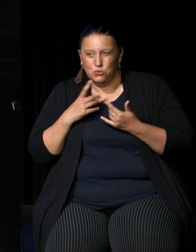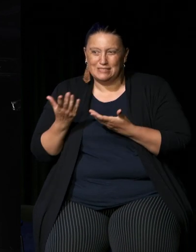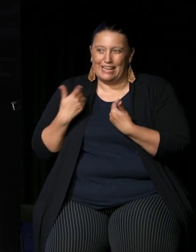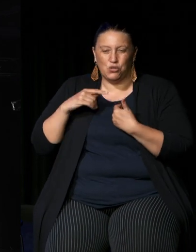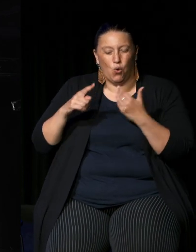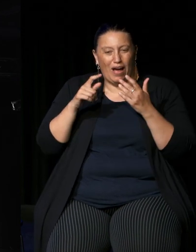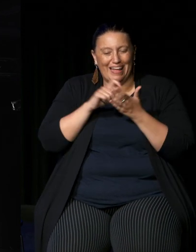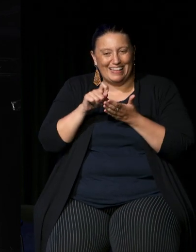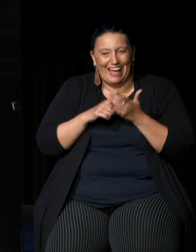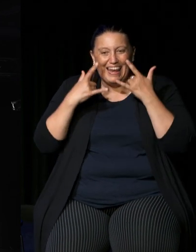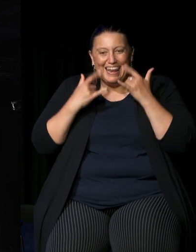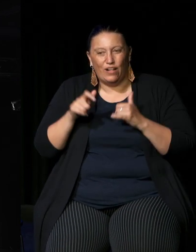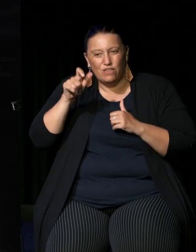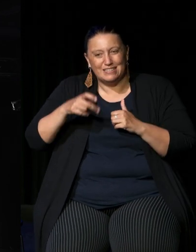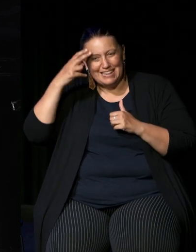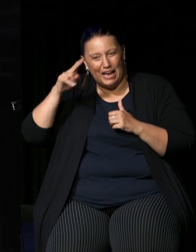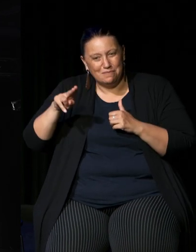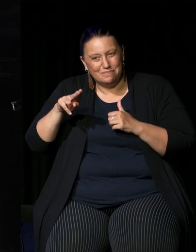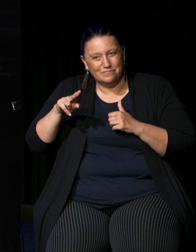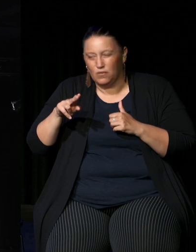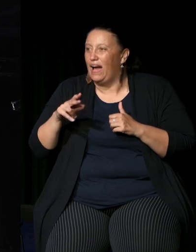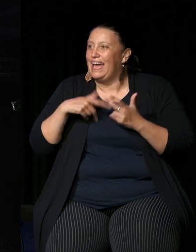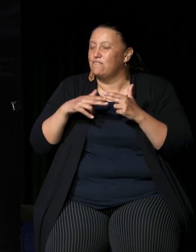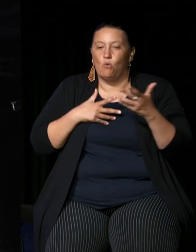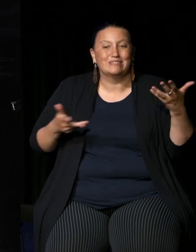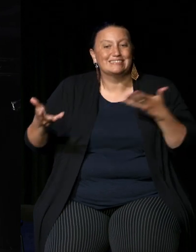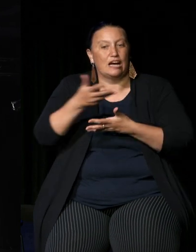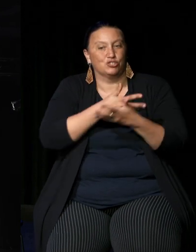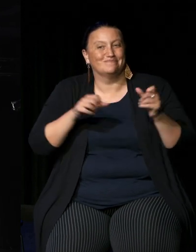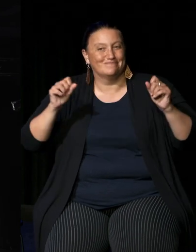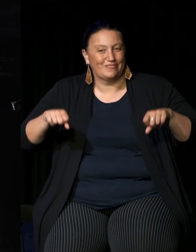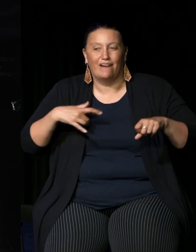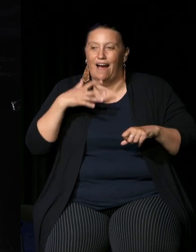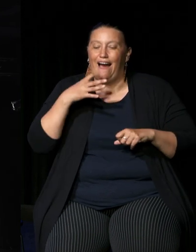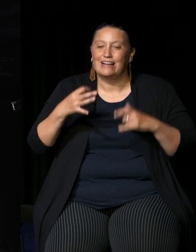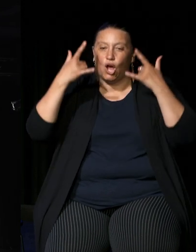down here as well only if we get more discussion around it I've asked a lawyer to come along John